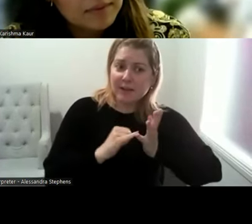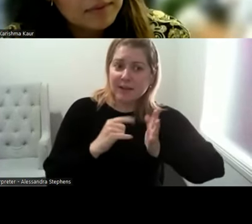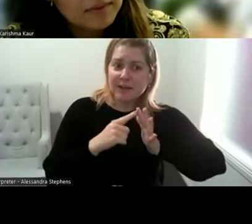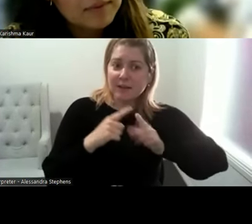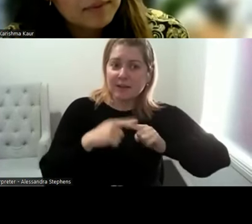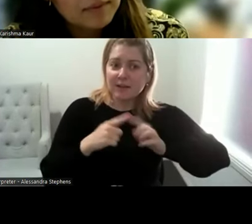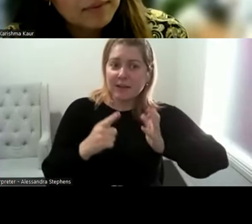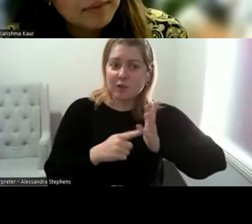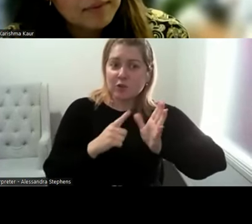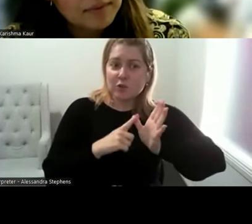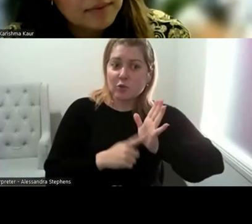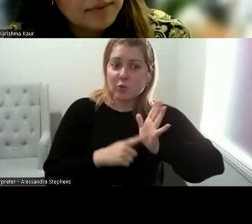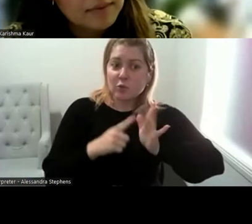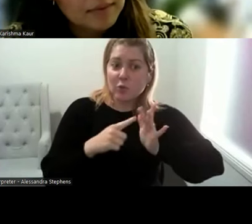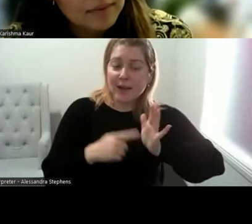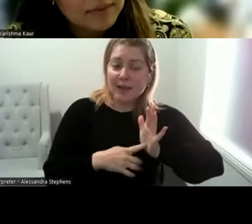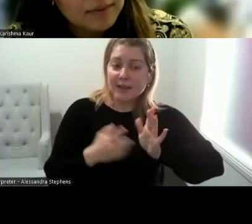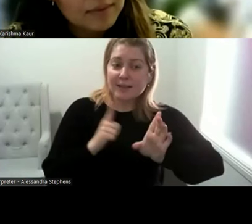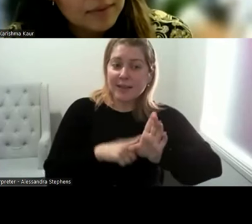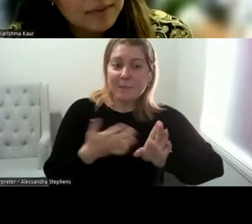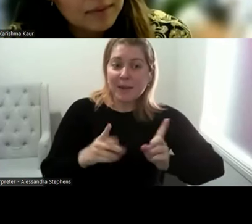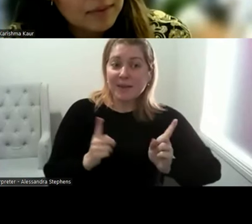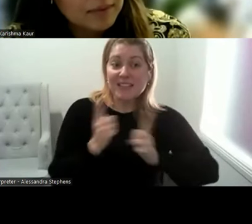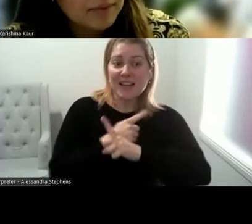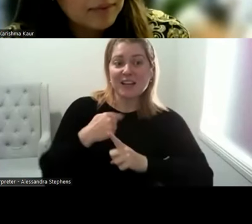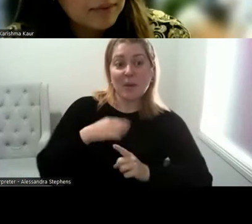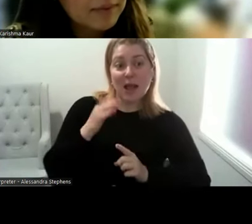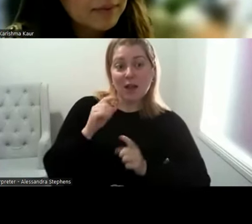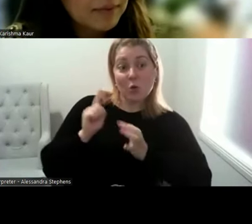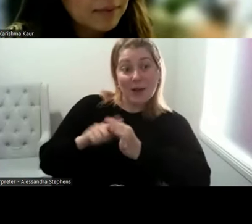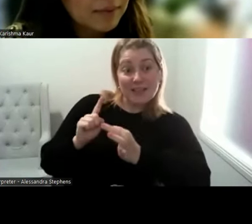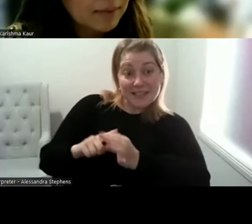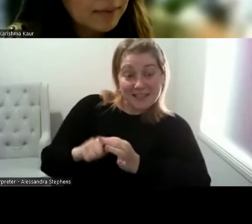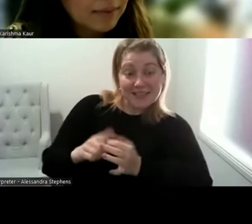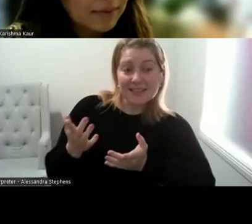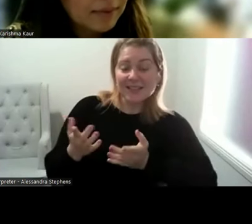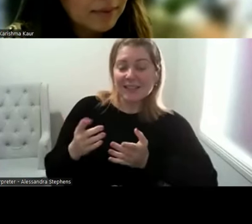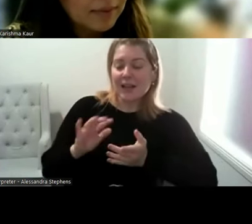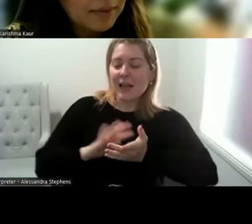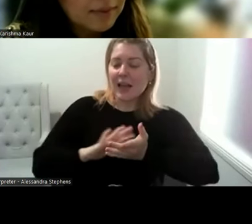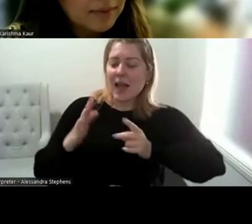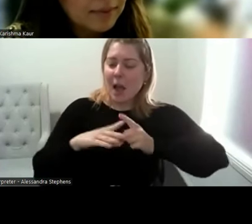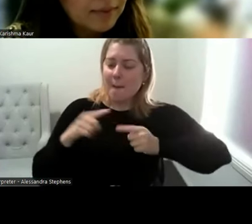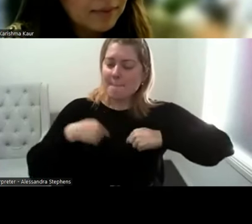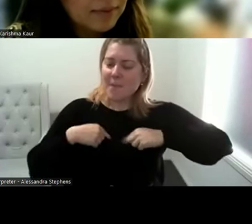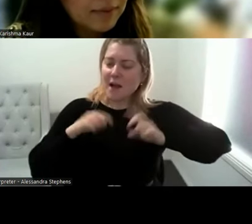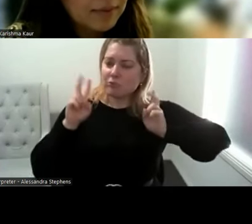you ask or not asking. Or you know, so how do you define sex? You know, does that involve